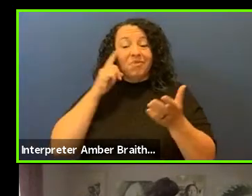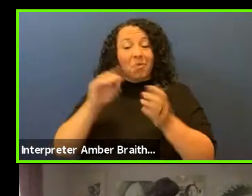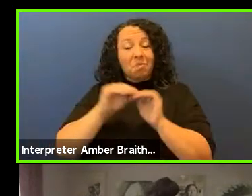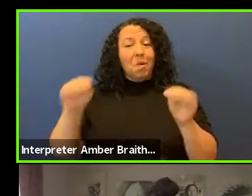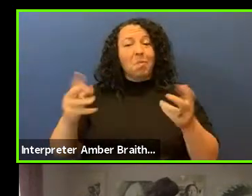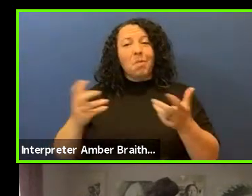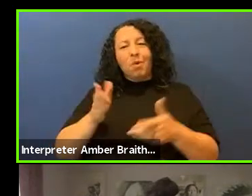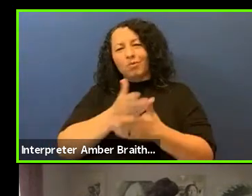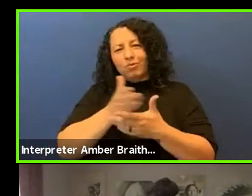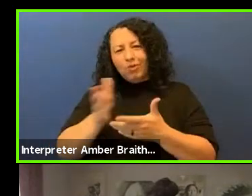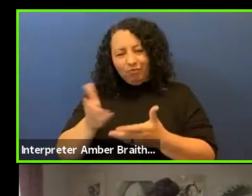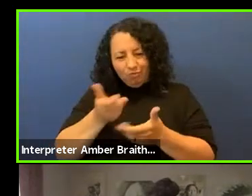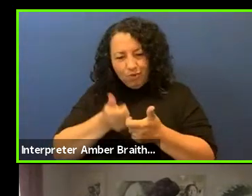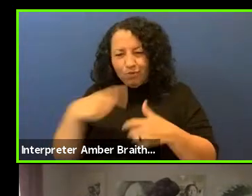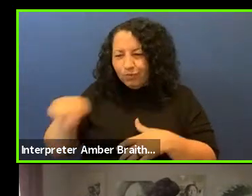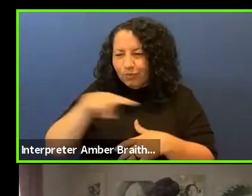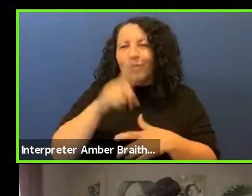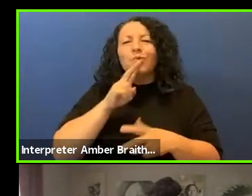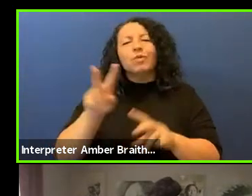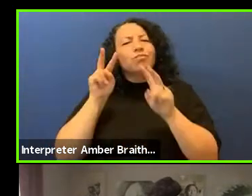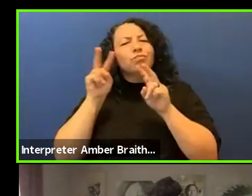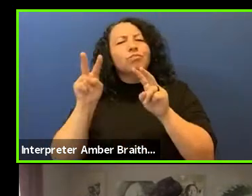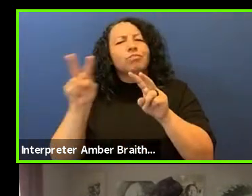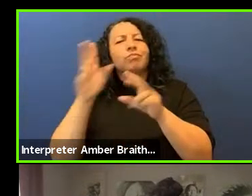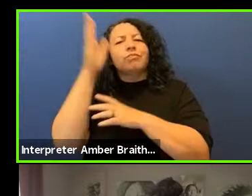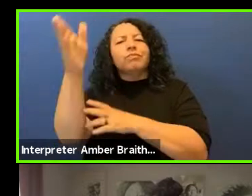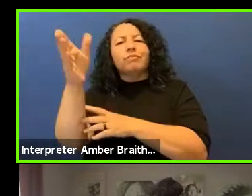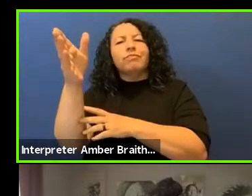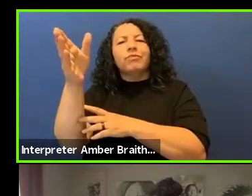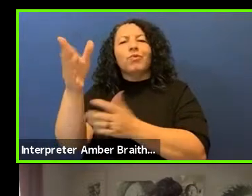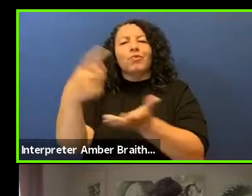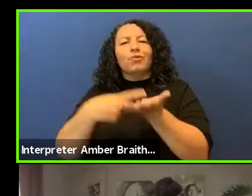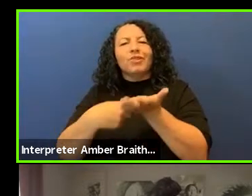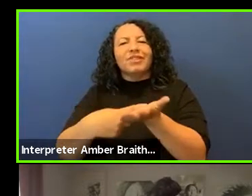that we look forward to a future dialogue with the Lenni Lenape Peoples